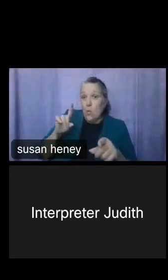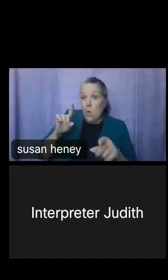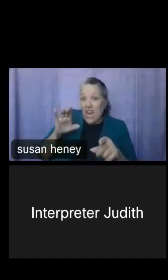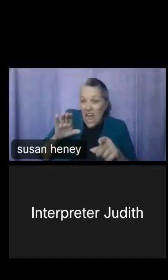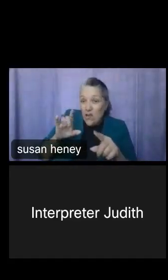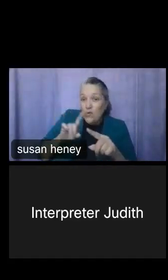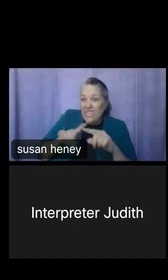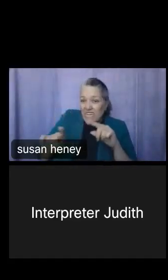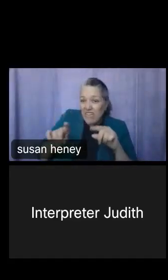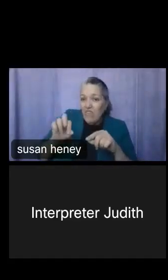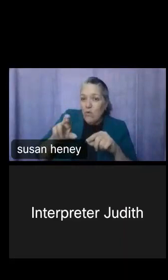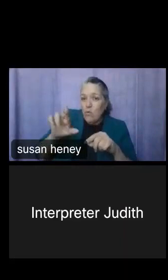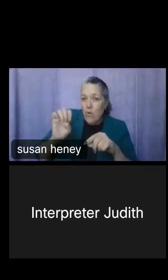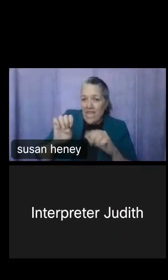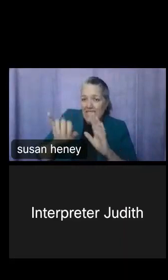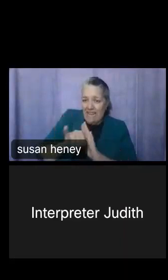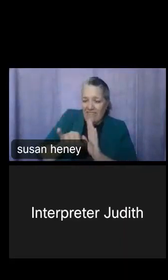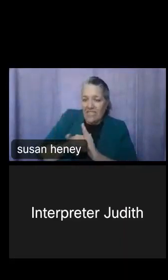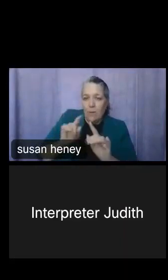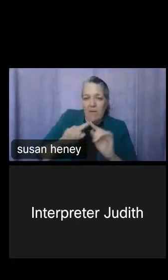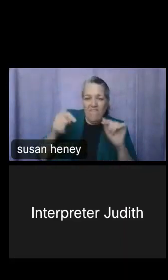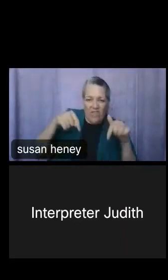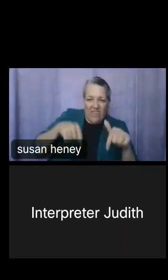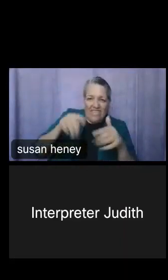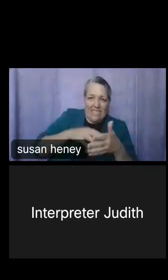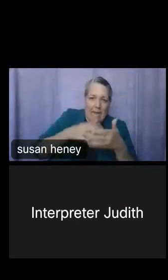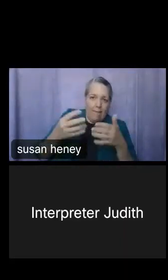but for the purposes of this table, I'm going to go ahead and use that one that has nine